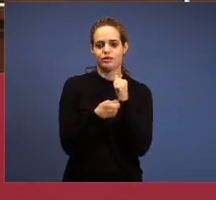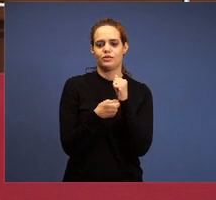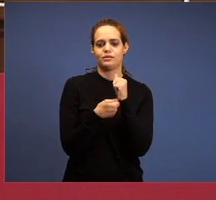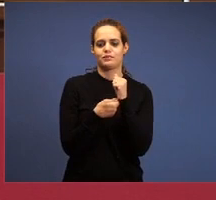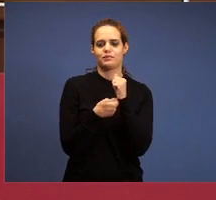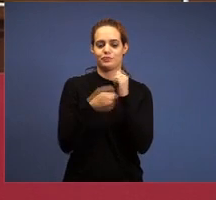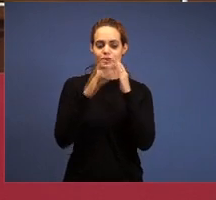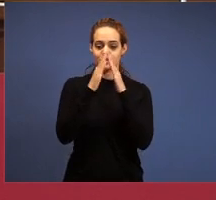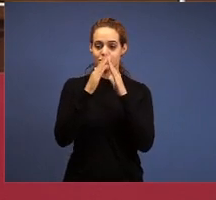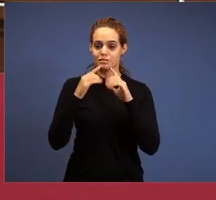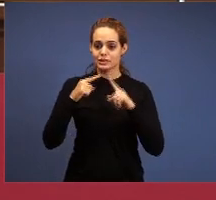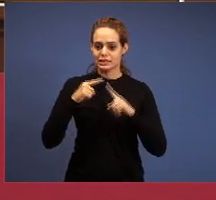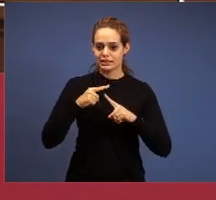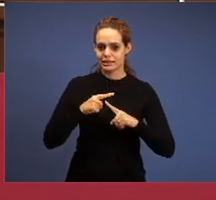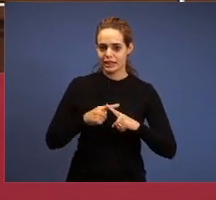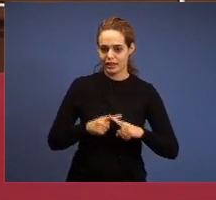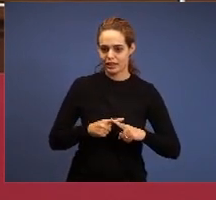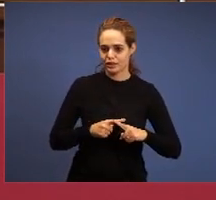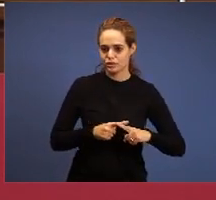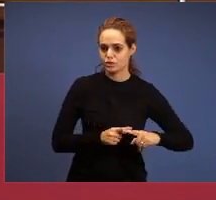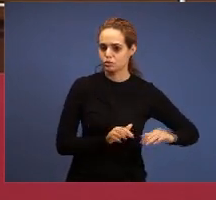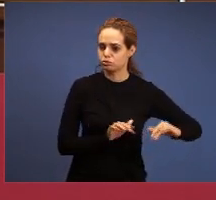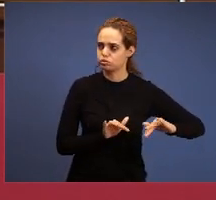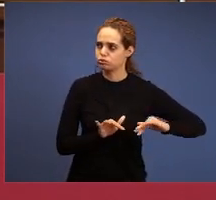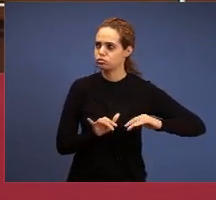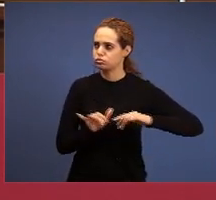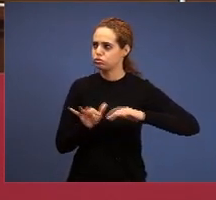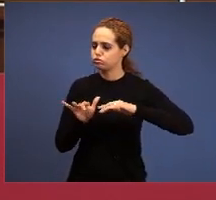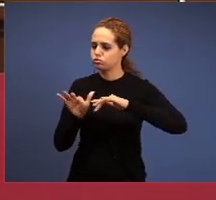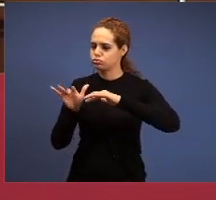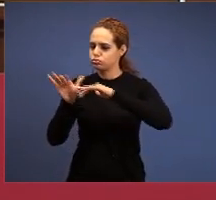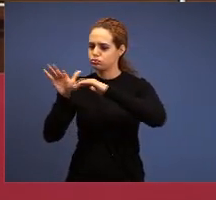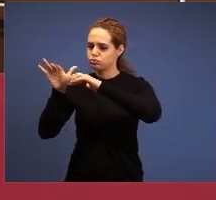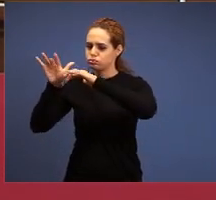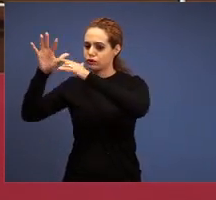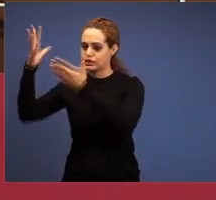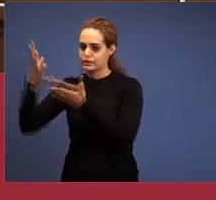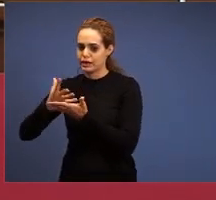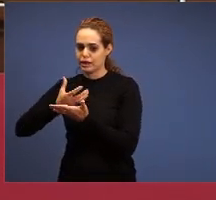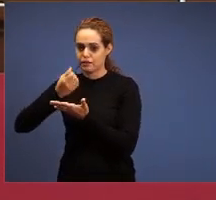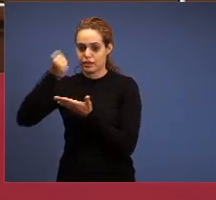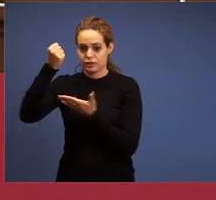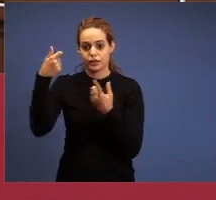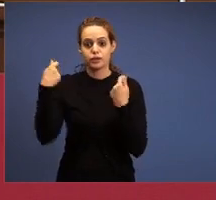leave now without the mystery, the revelation,